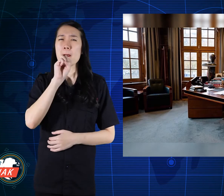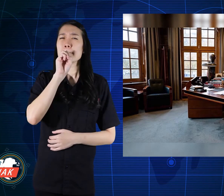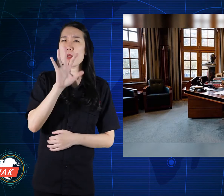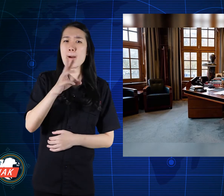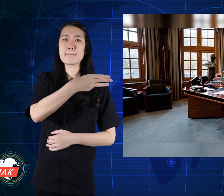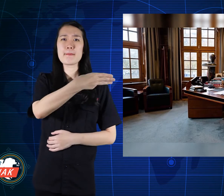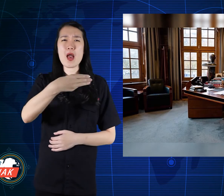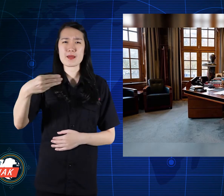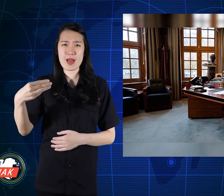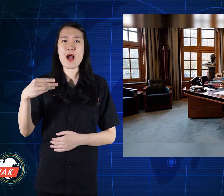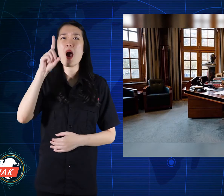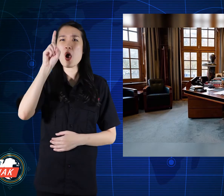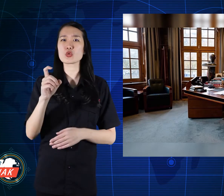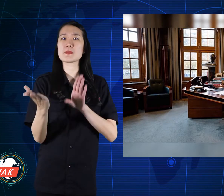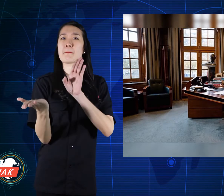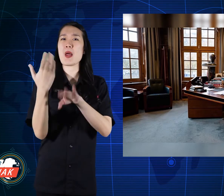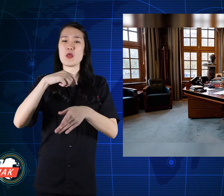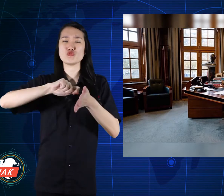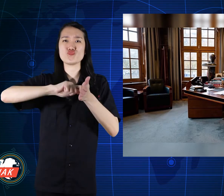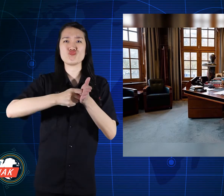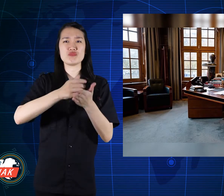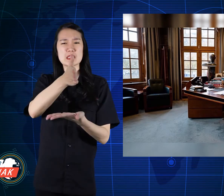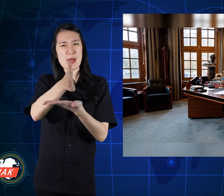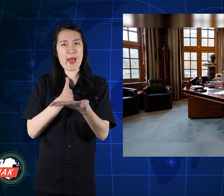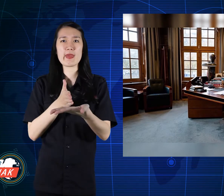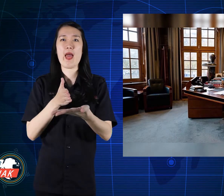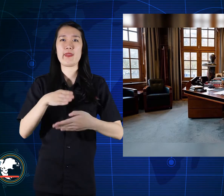convey that the Netherlands must returns to "partial locking".